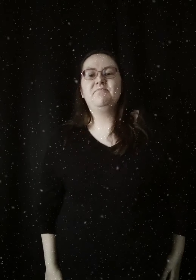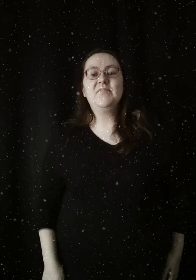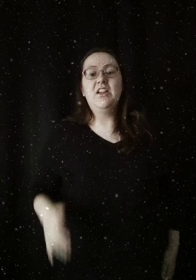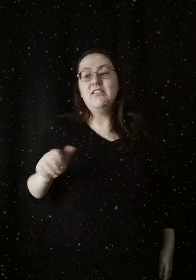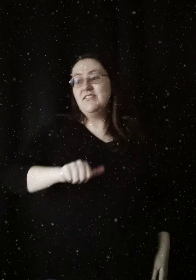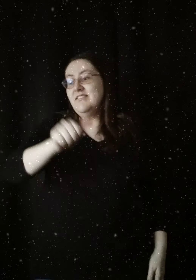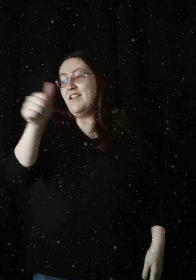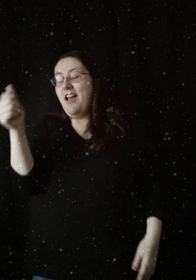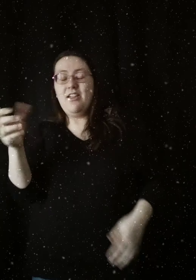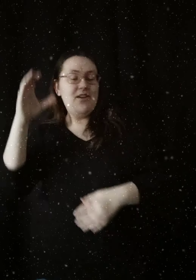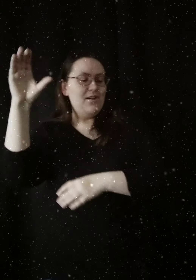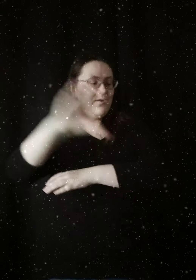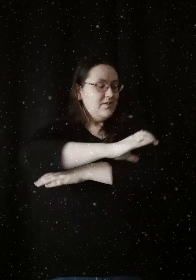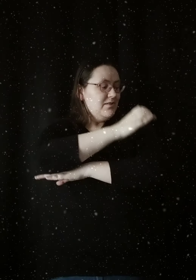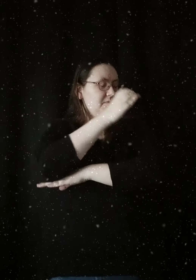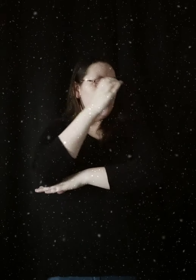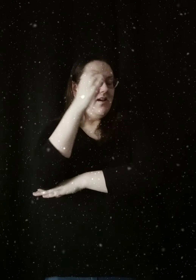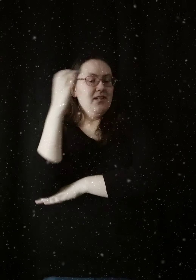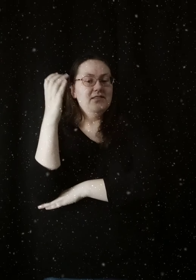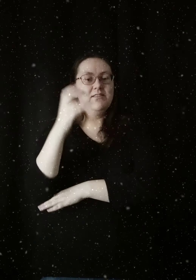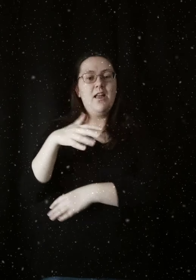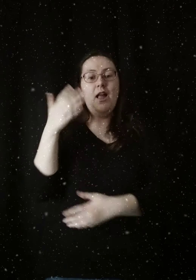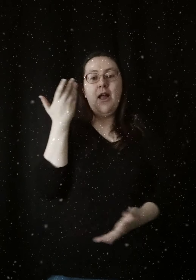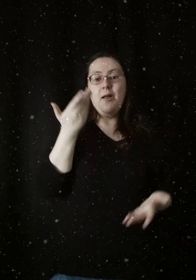Just another Christmas